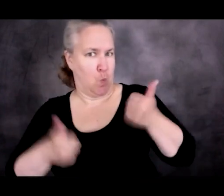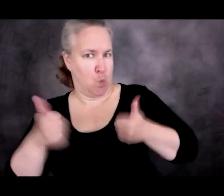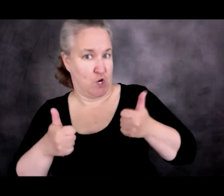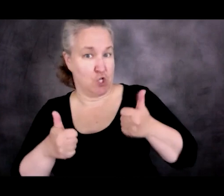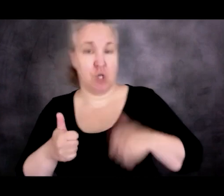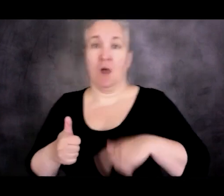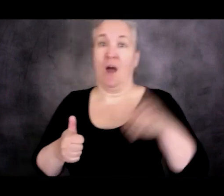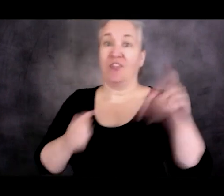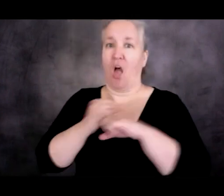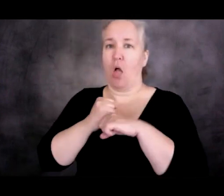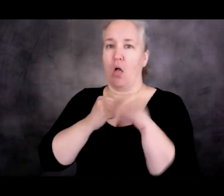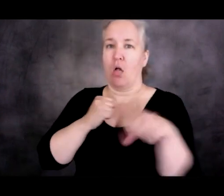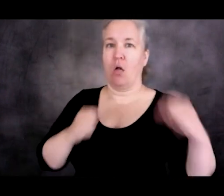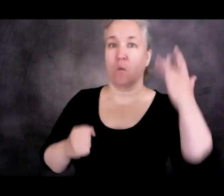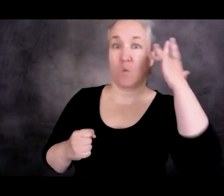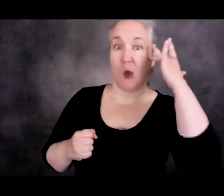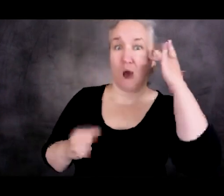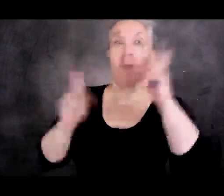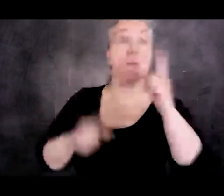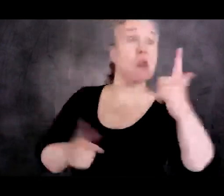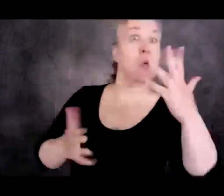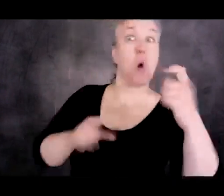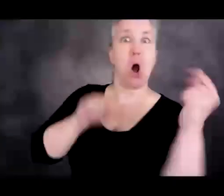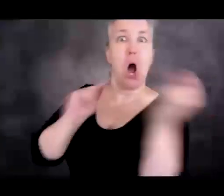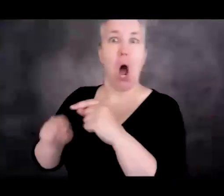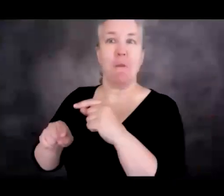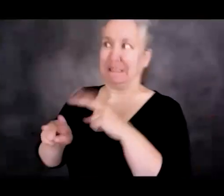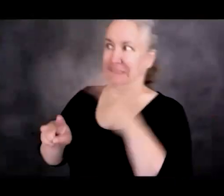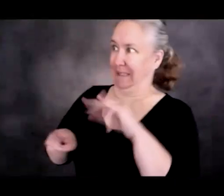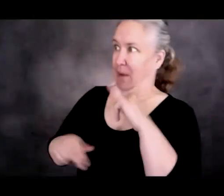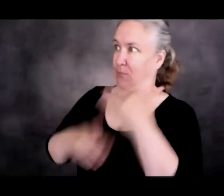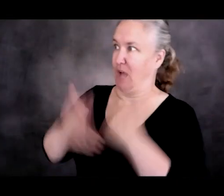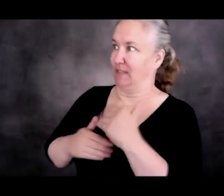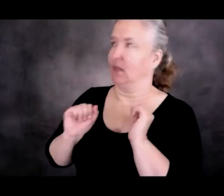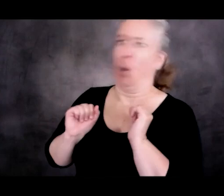future asylum seekers. So for instance, Australia launched